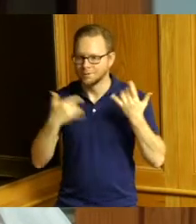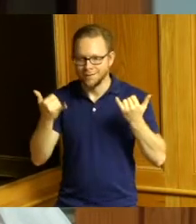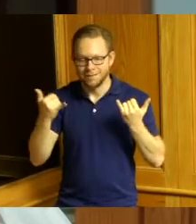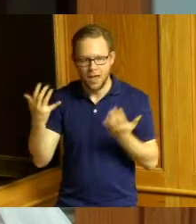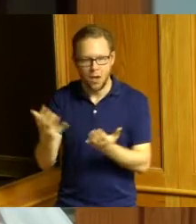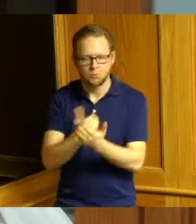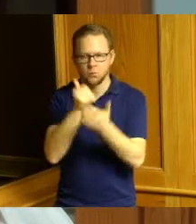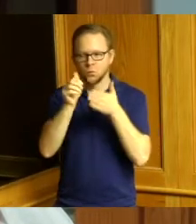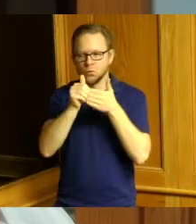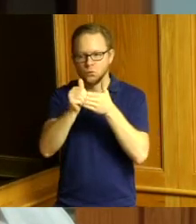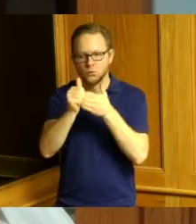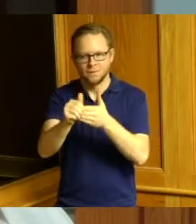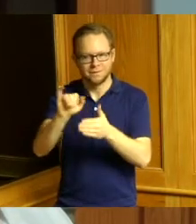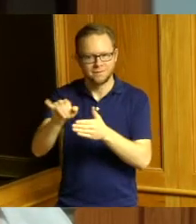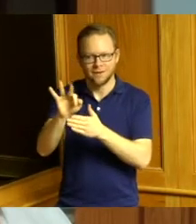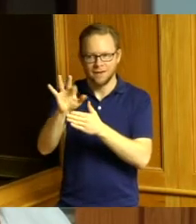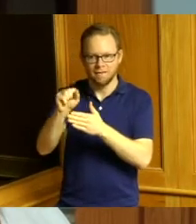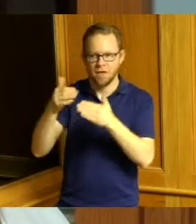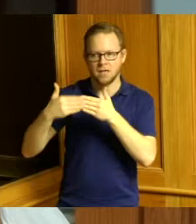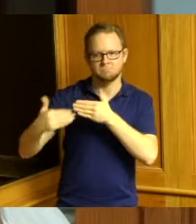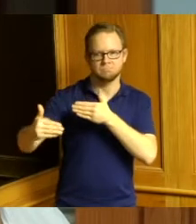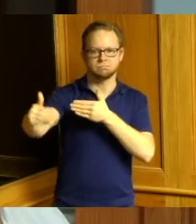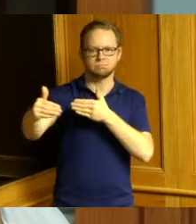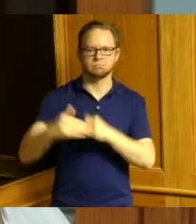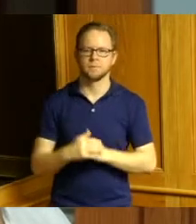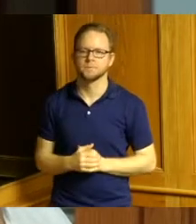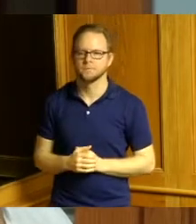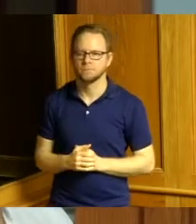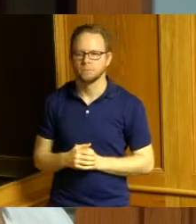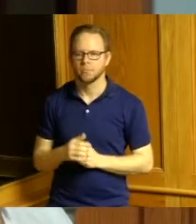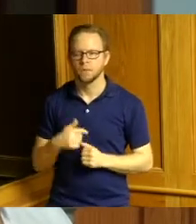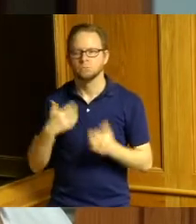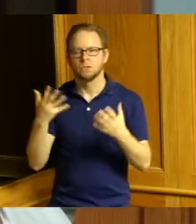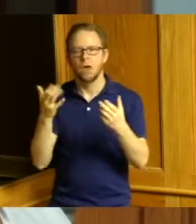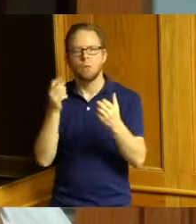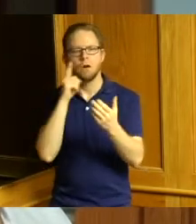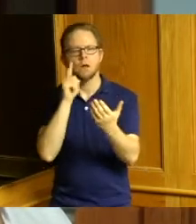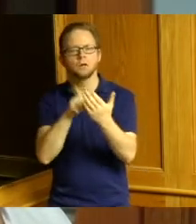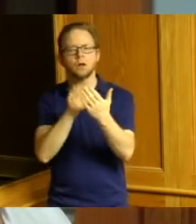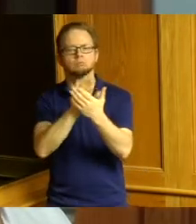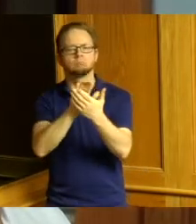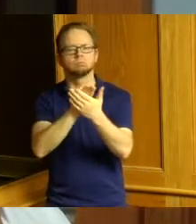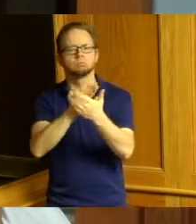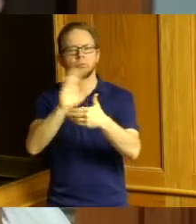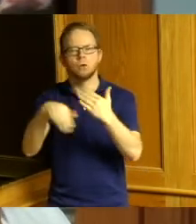into the future I'd like to acknowledge everyone who's come before me who's encouraged me along